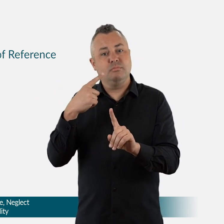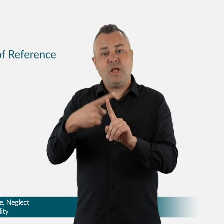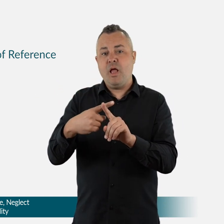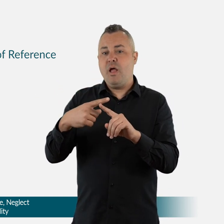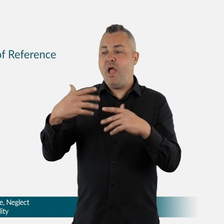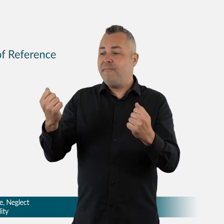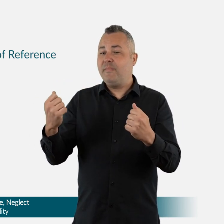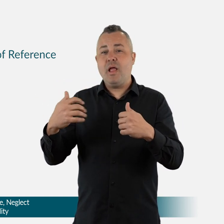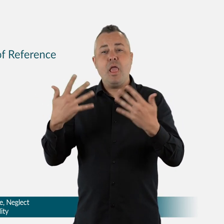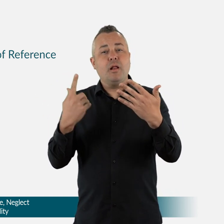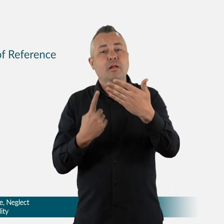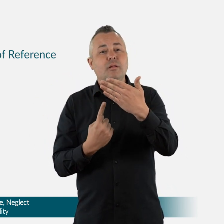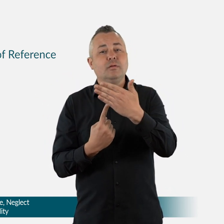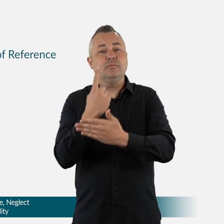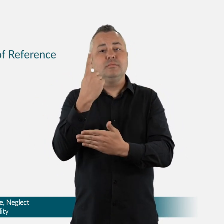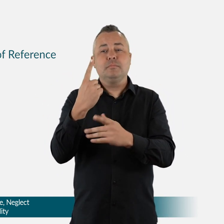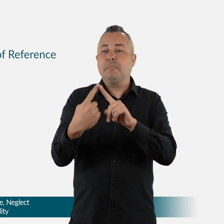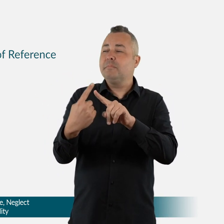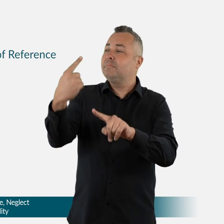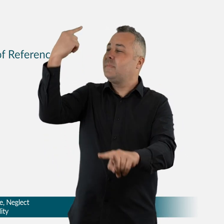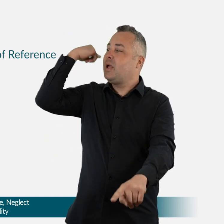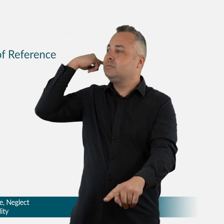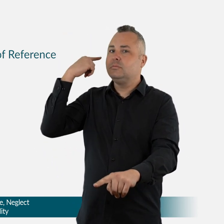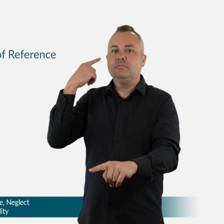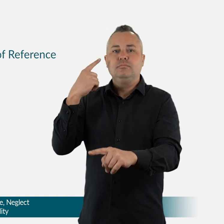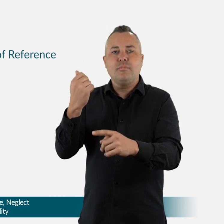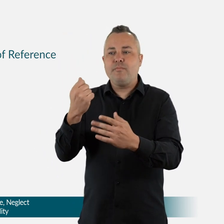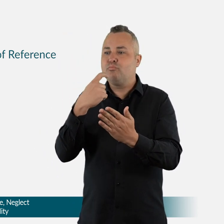It takes time to establish a Royal Commission.